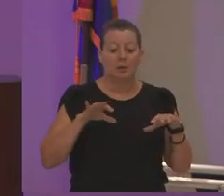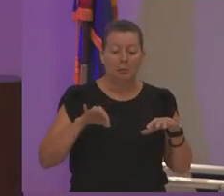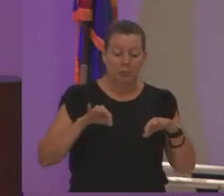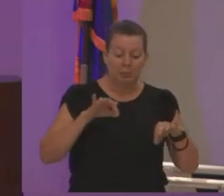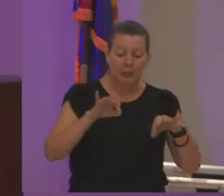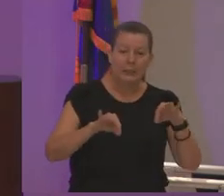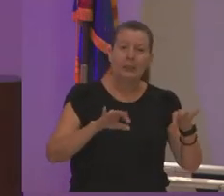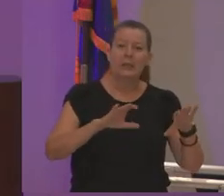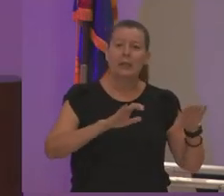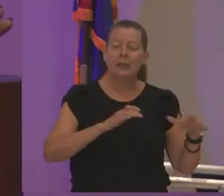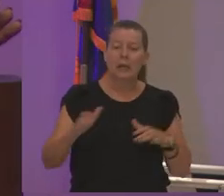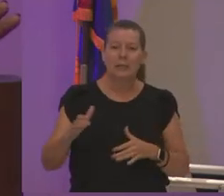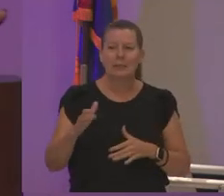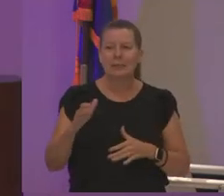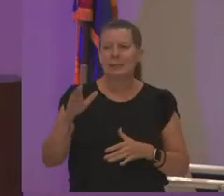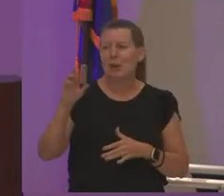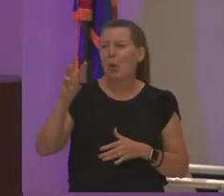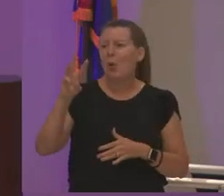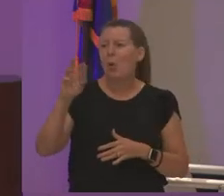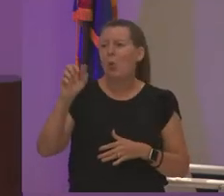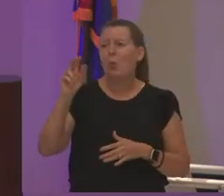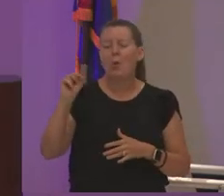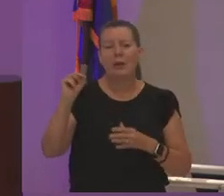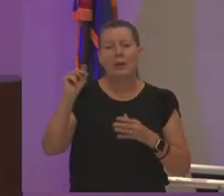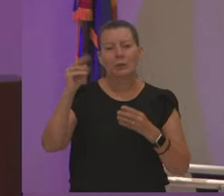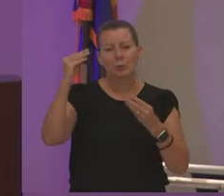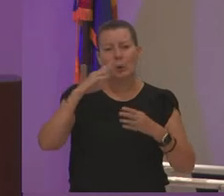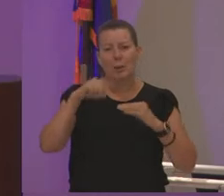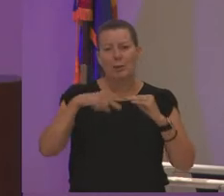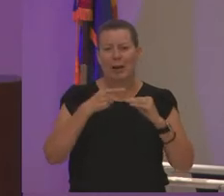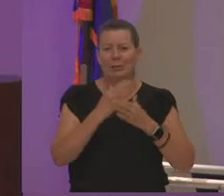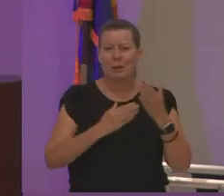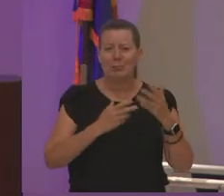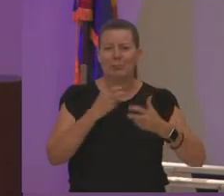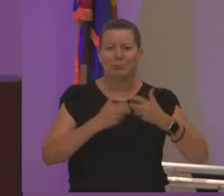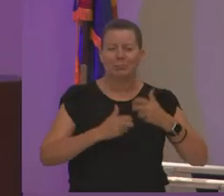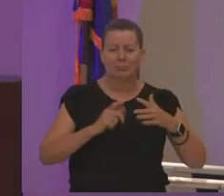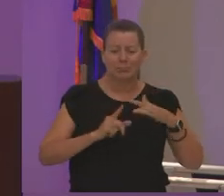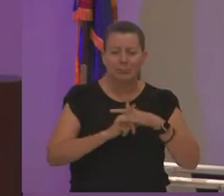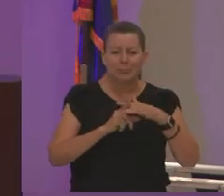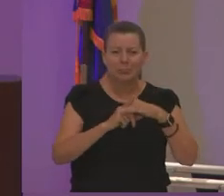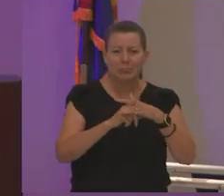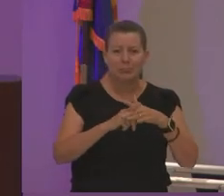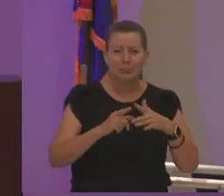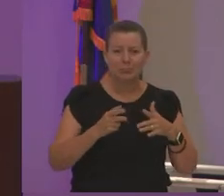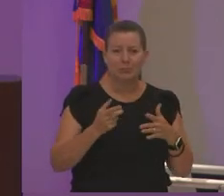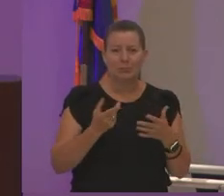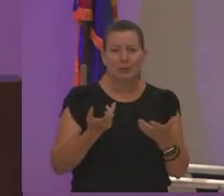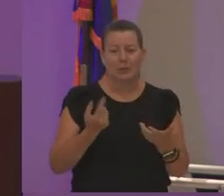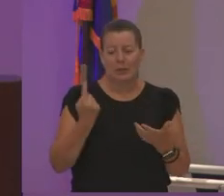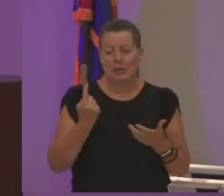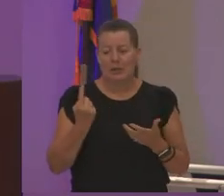with me some glitches in in in what someone may have thought would help students is now hurting